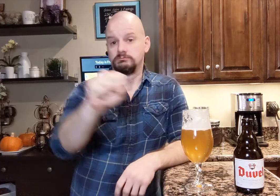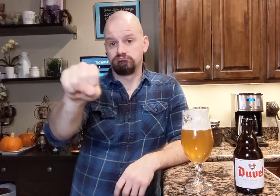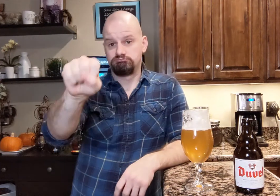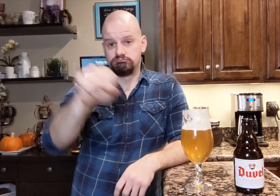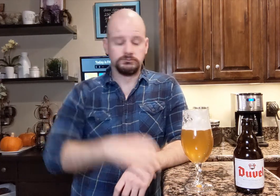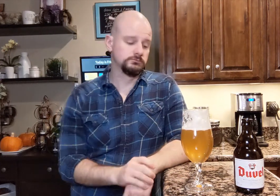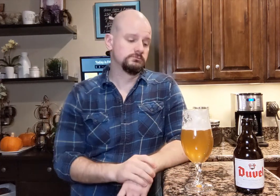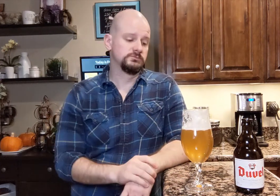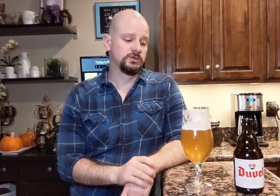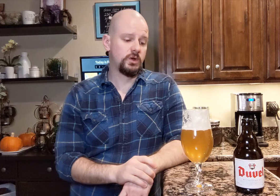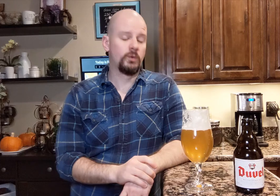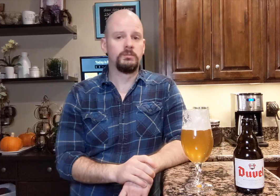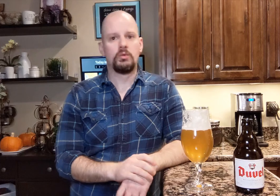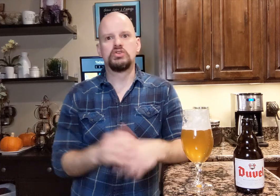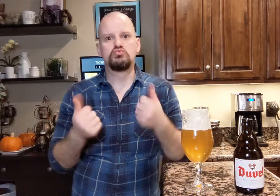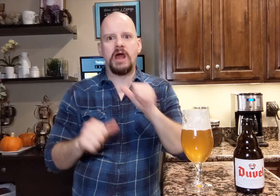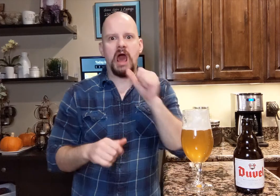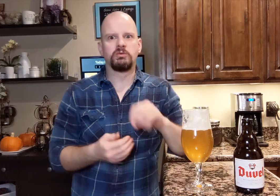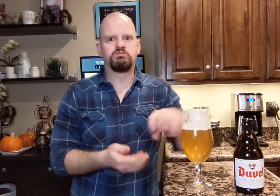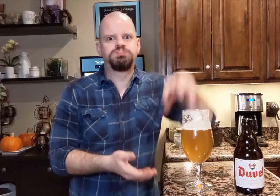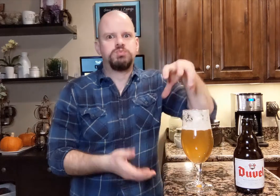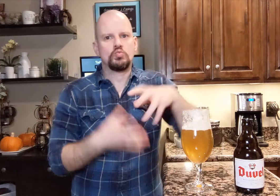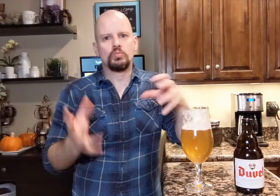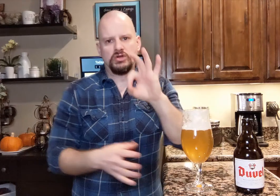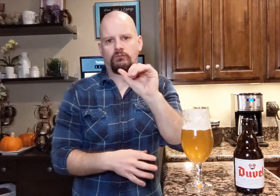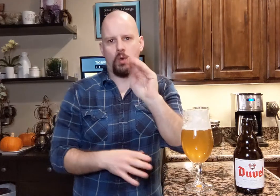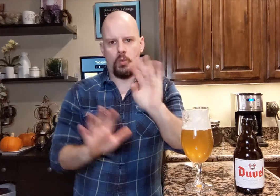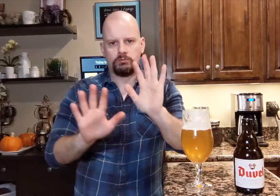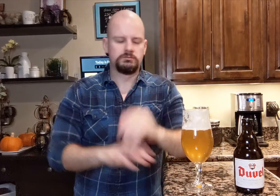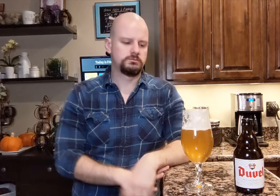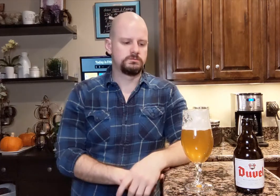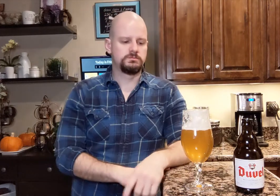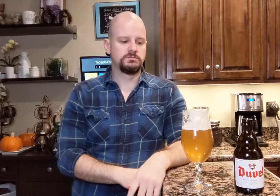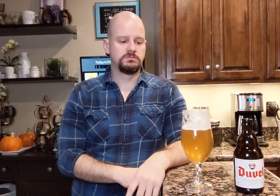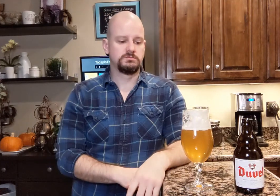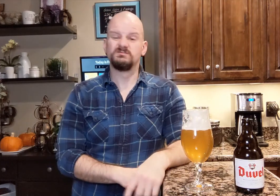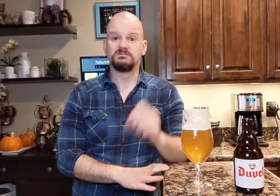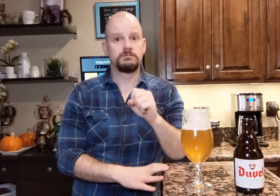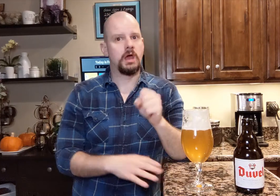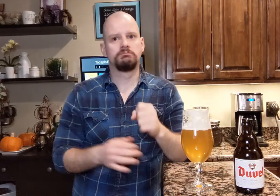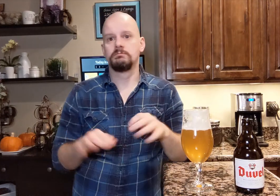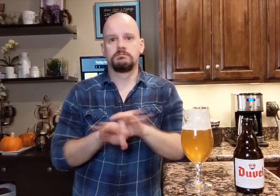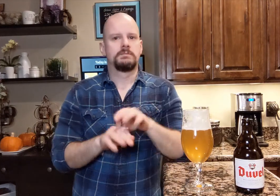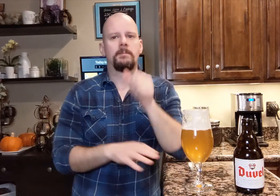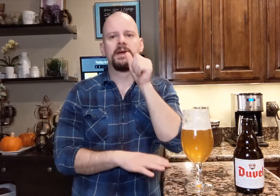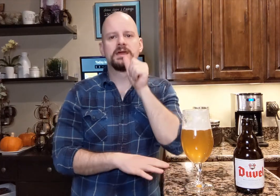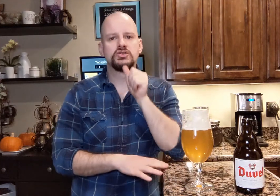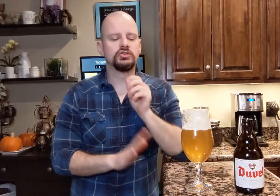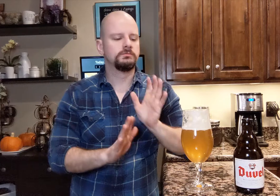It's a fact. Let's not overflow with foam. Patience is the key.